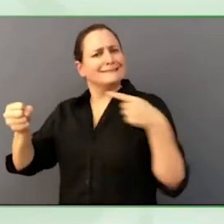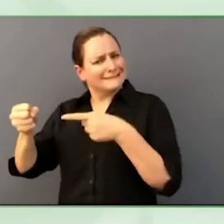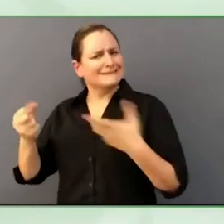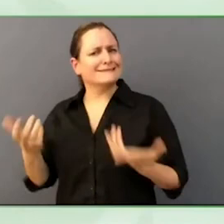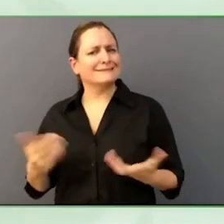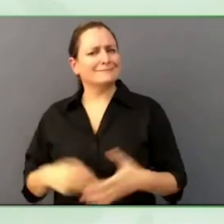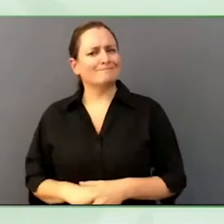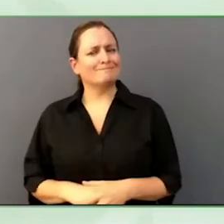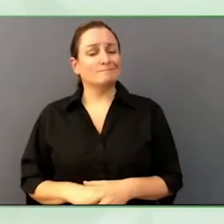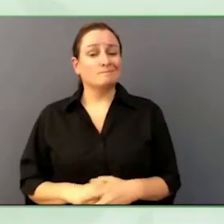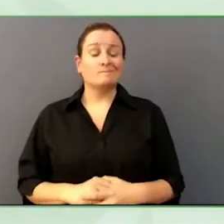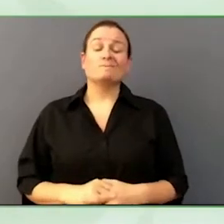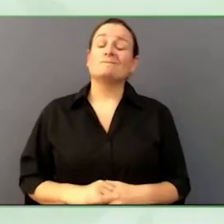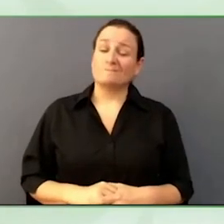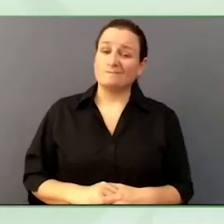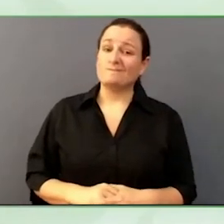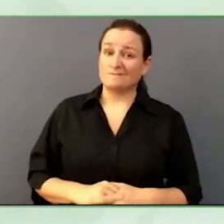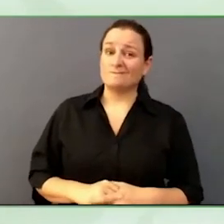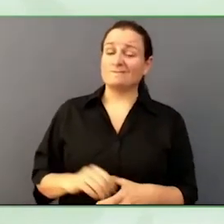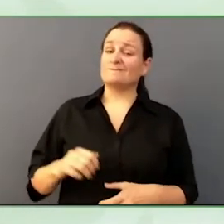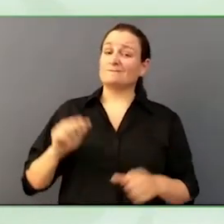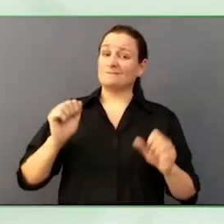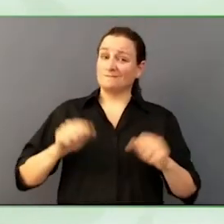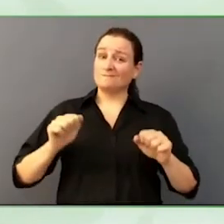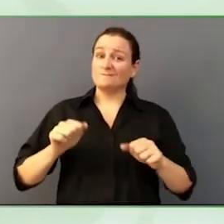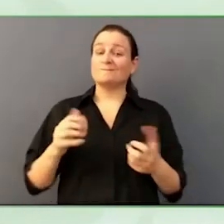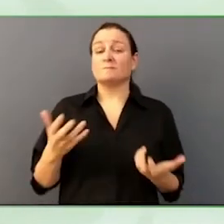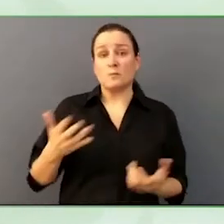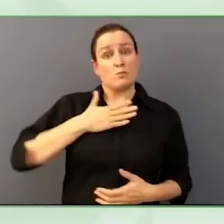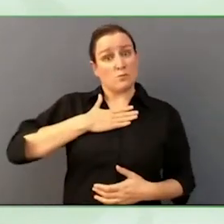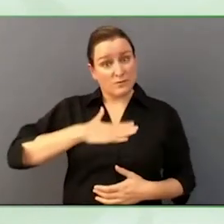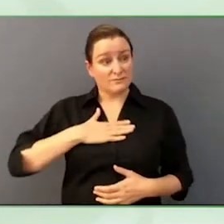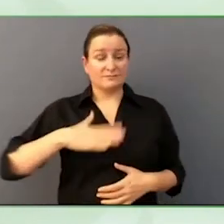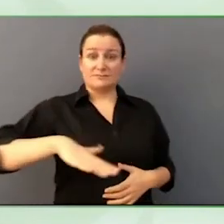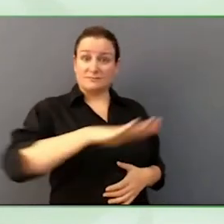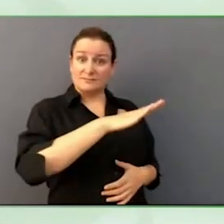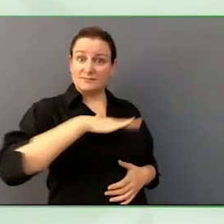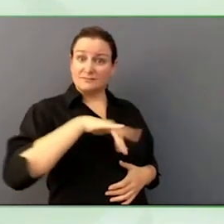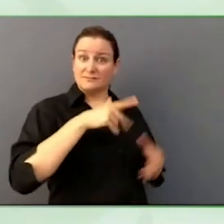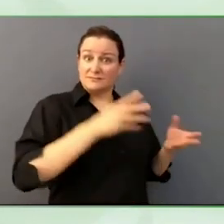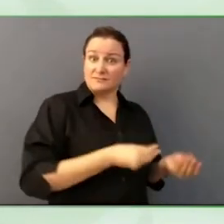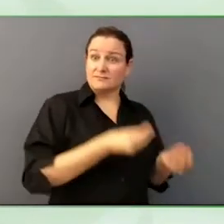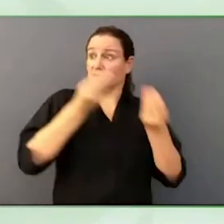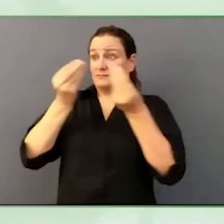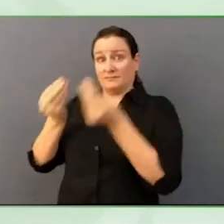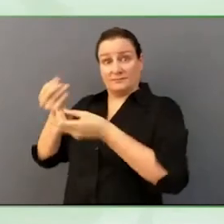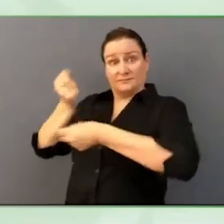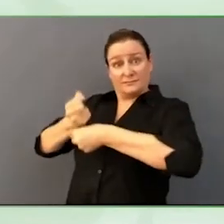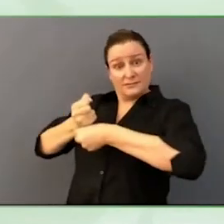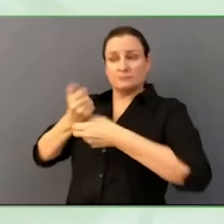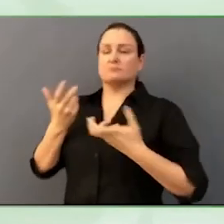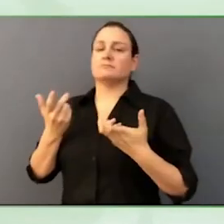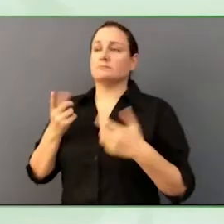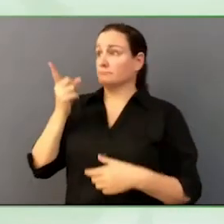know if we always agree on what that means. So if you are a person with a disability applying to a news